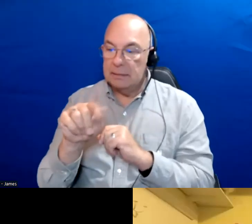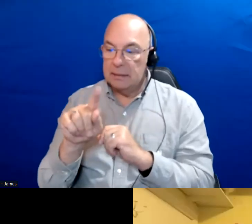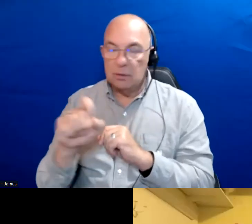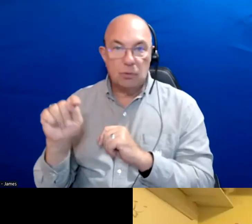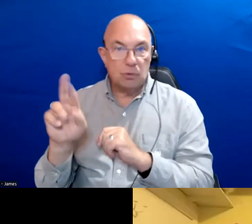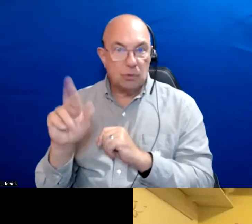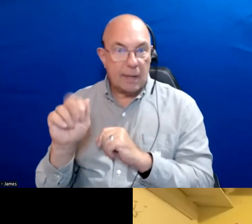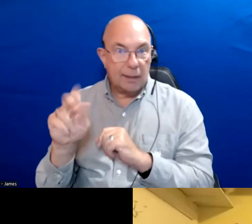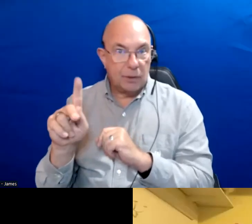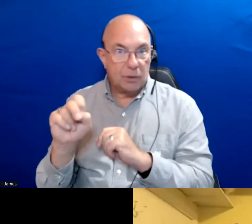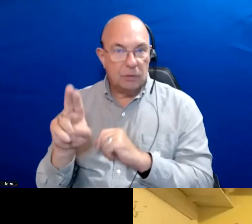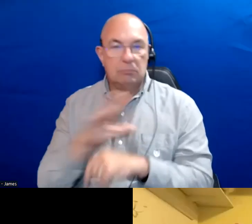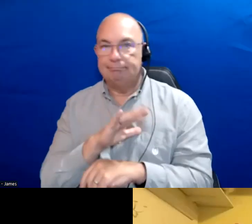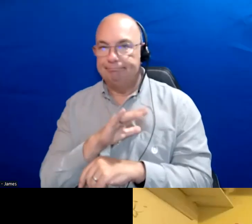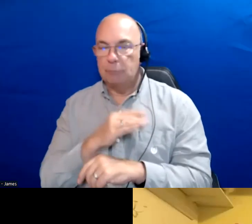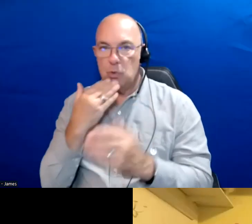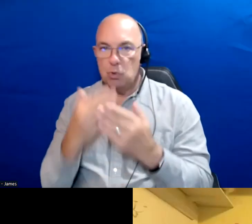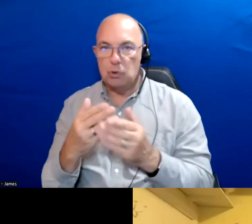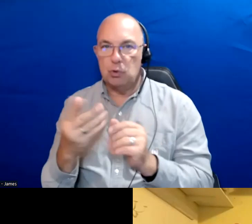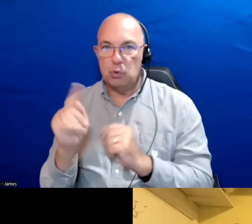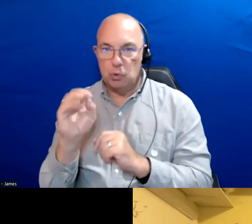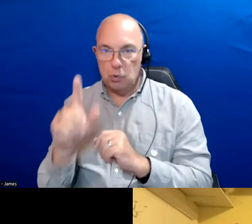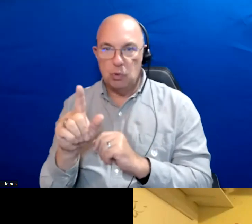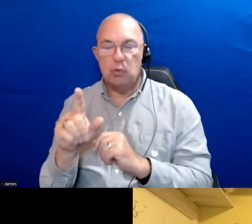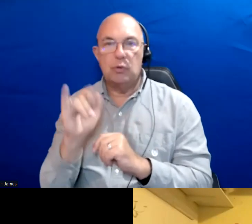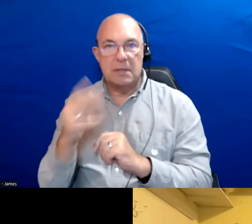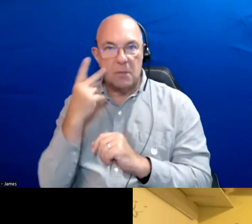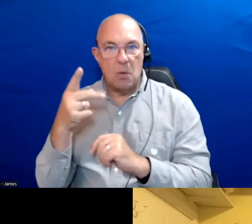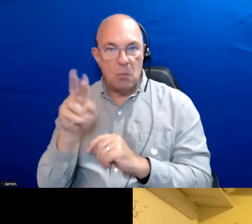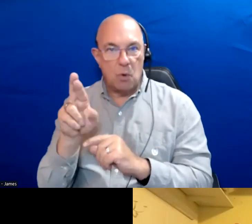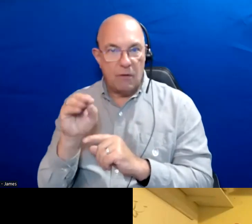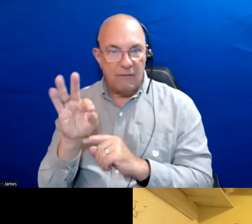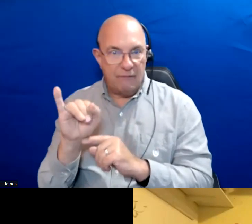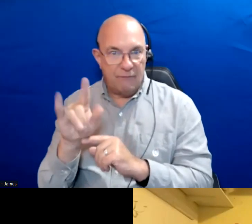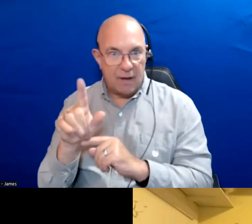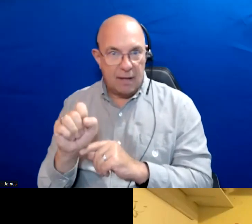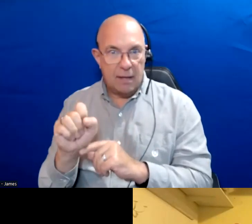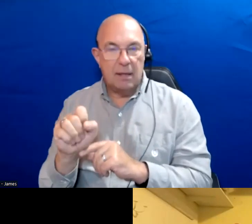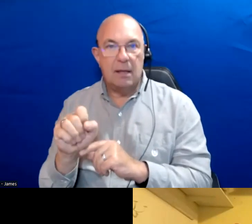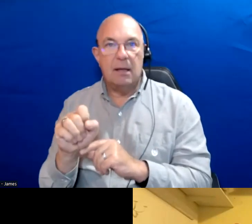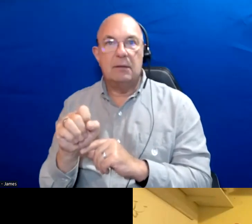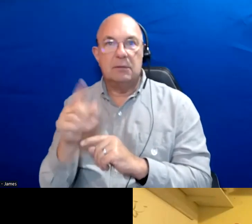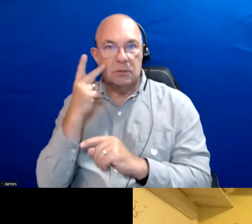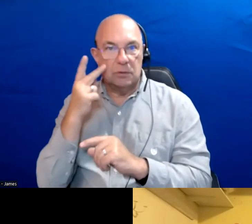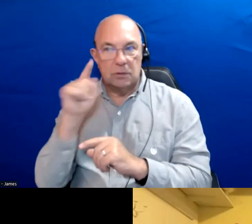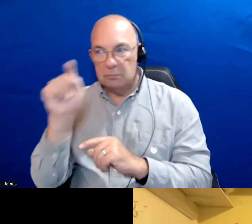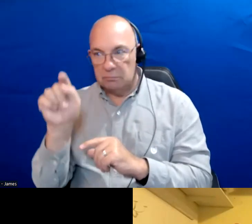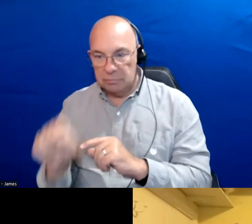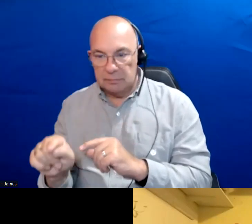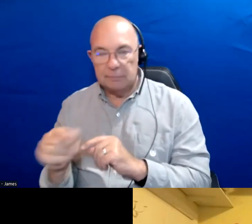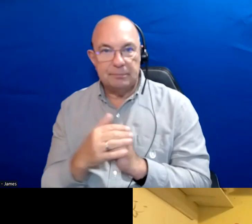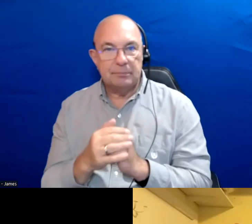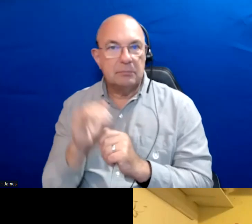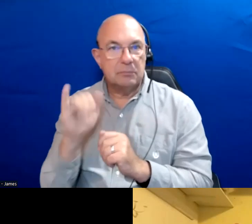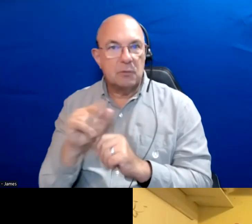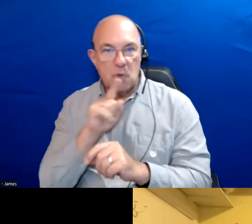I am loving the candidate profiles as well (Name?) and Josh those are really really helpful